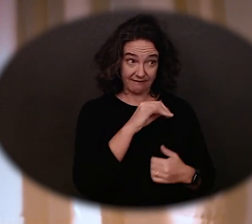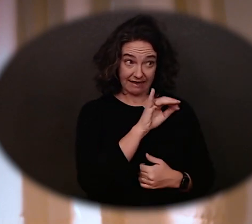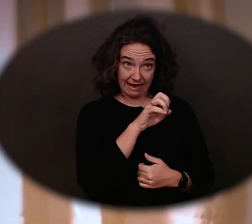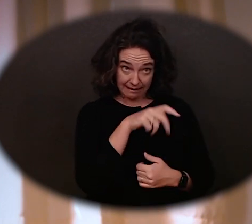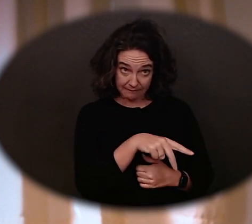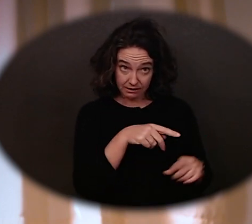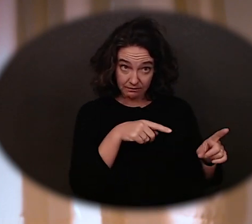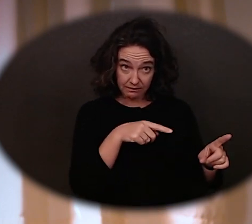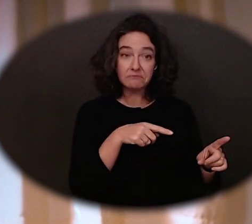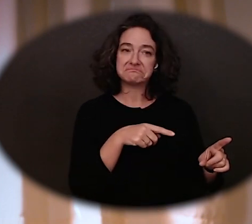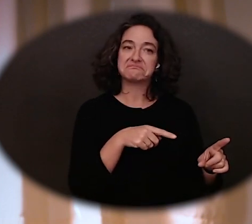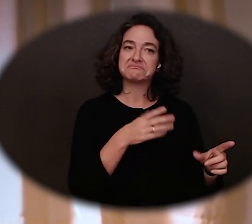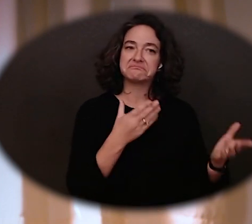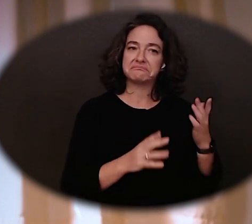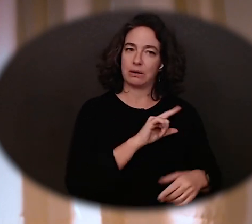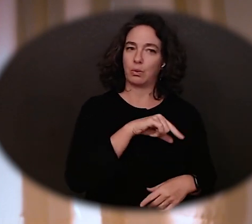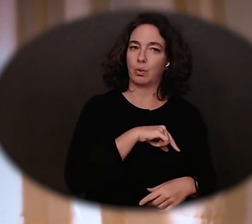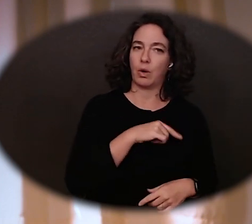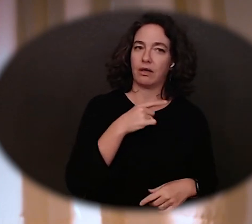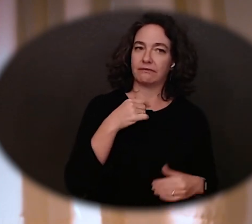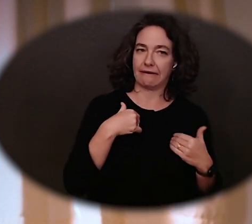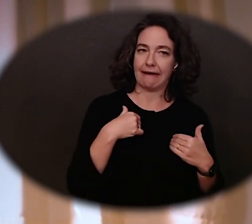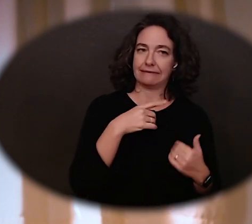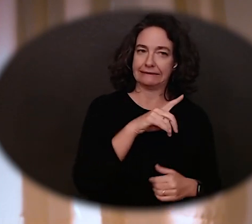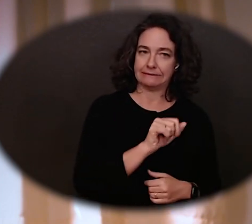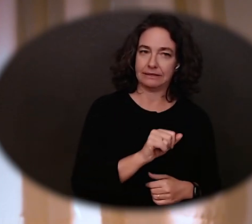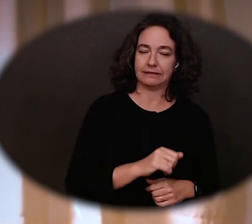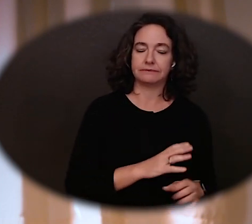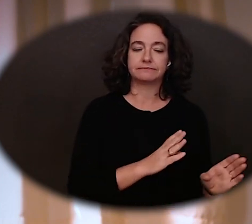meeting at school, you may qualify as having a disability.